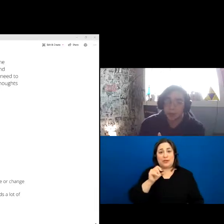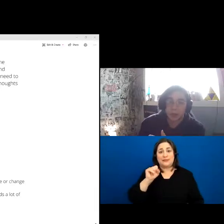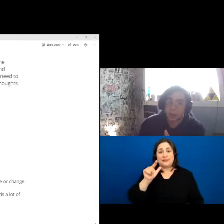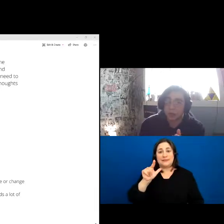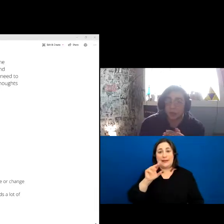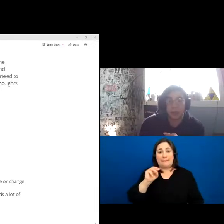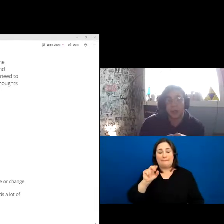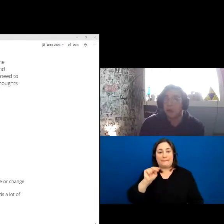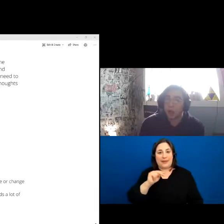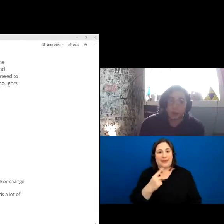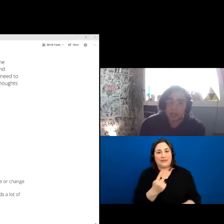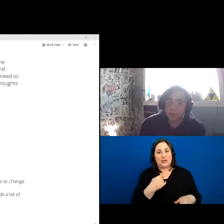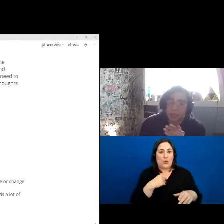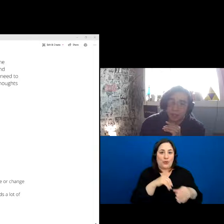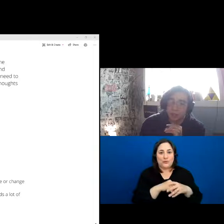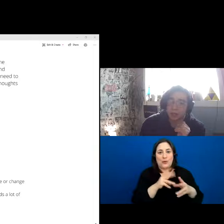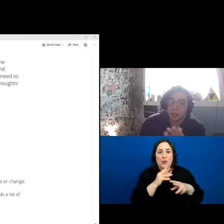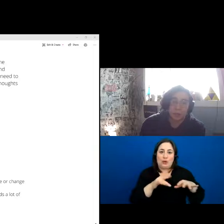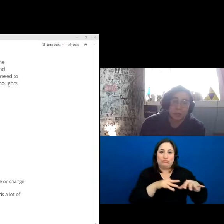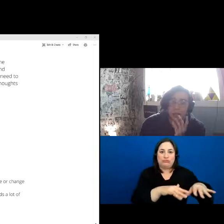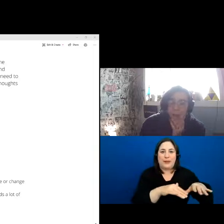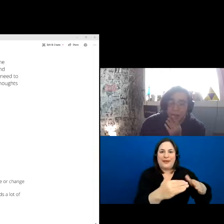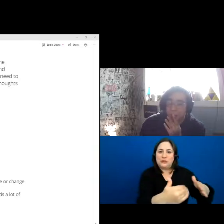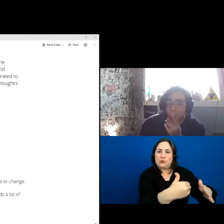going up the current, always fighting the current trying to make it back home.